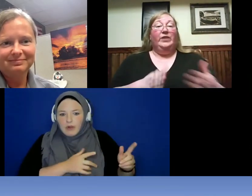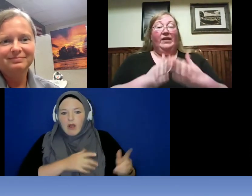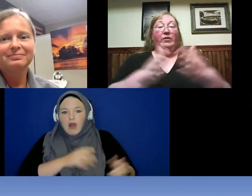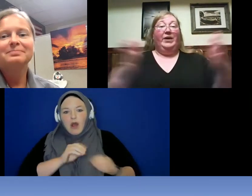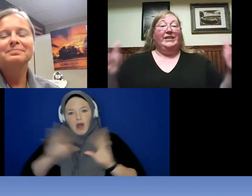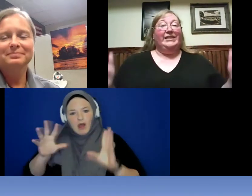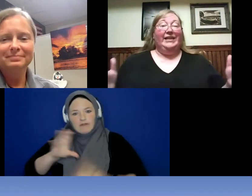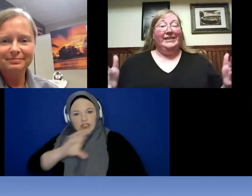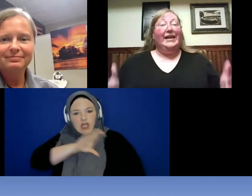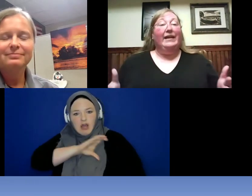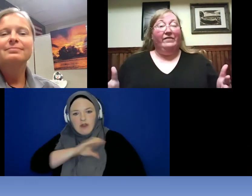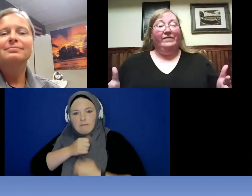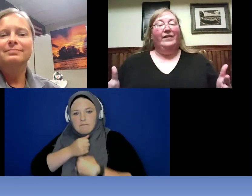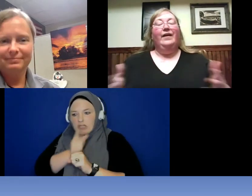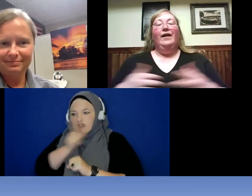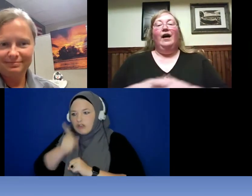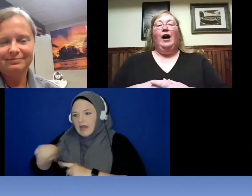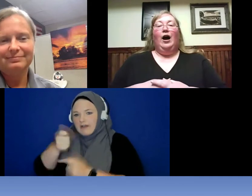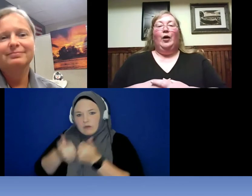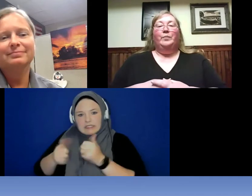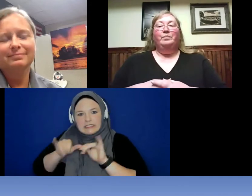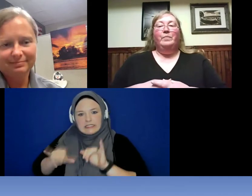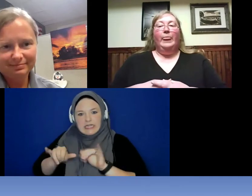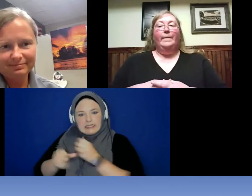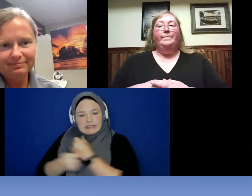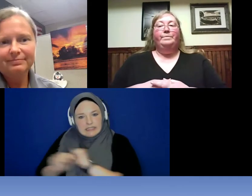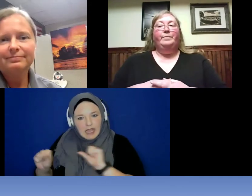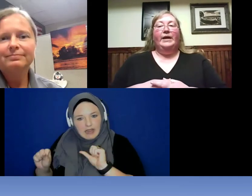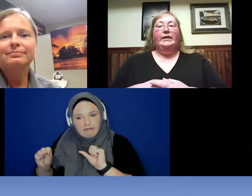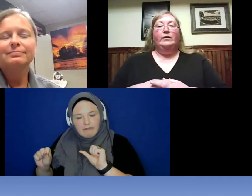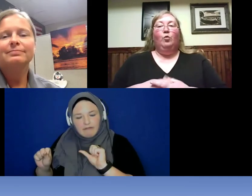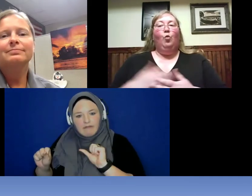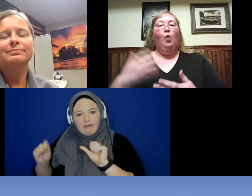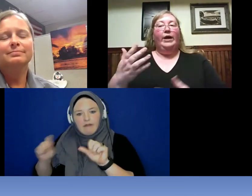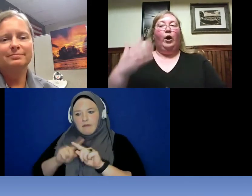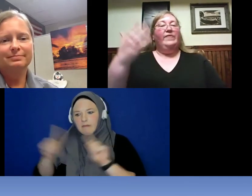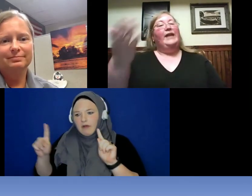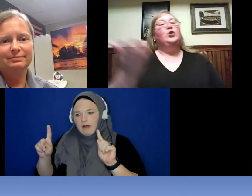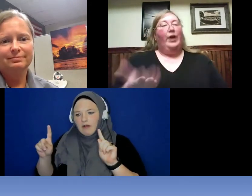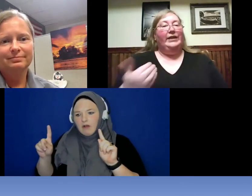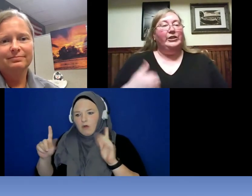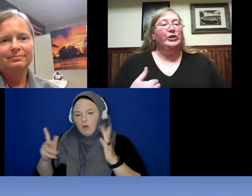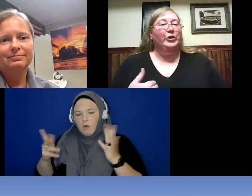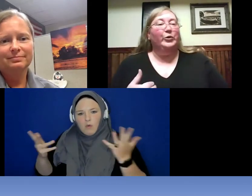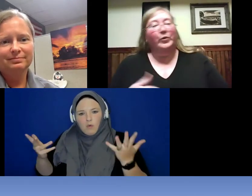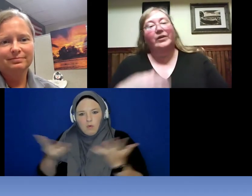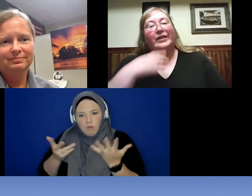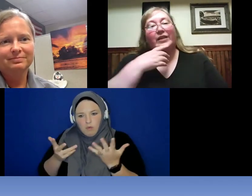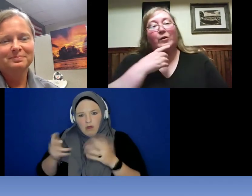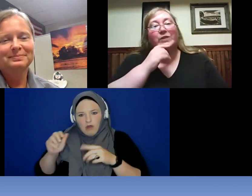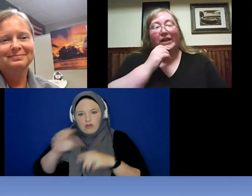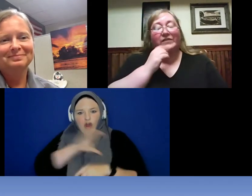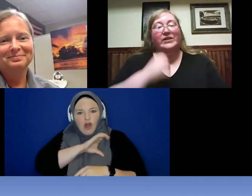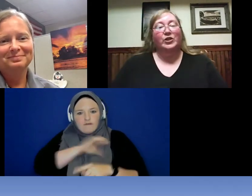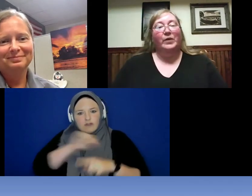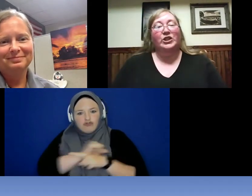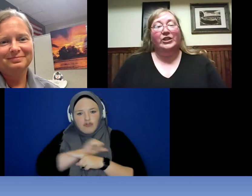everybody stays safe, but what are they trained to do in those kinds of situations